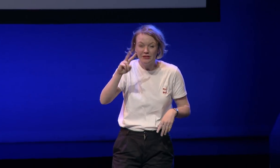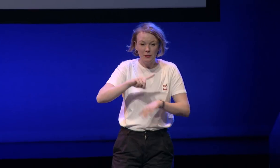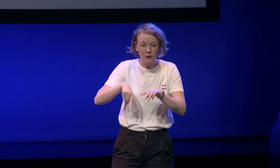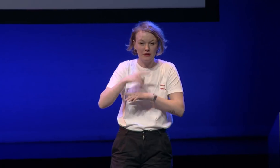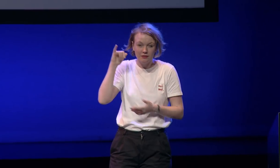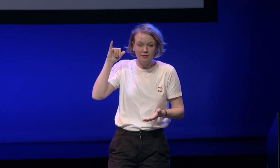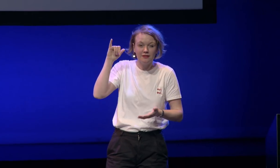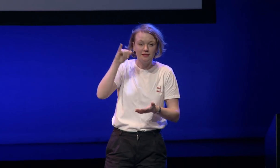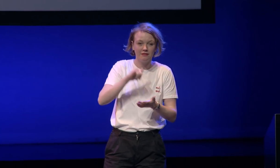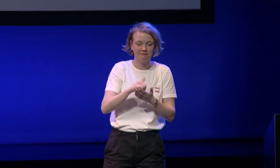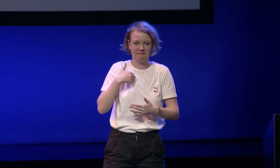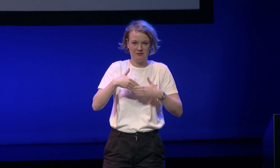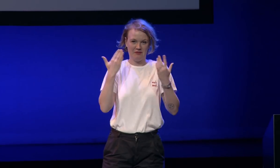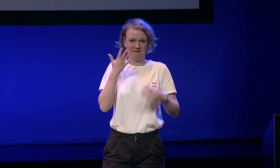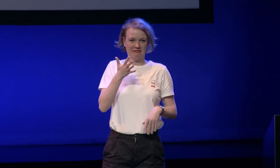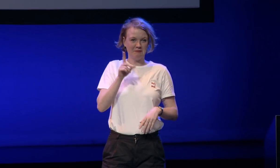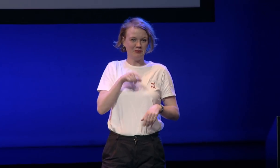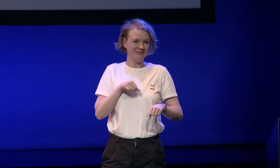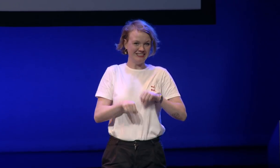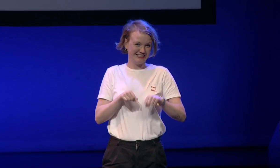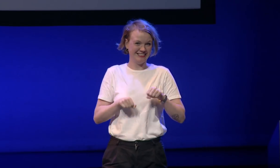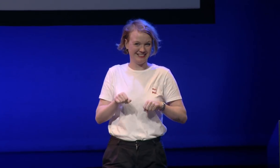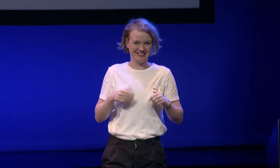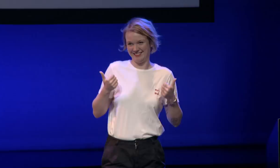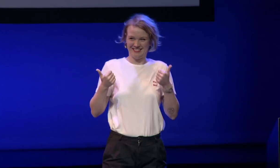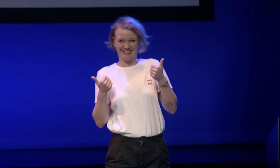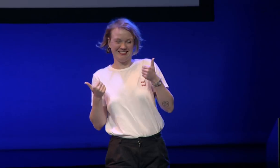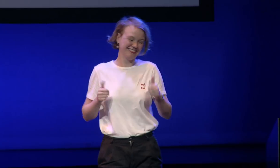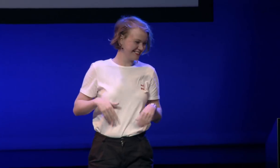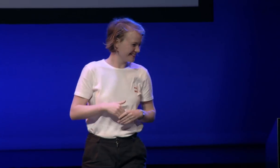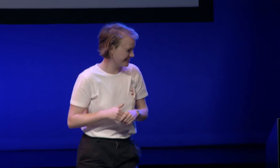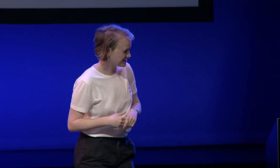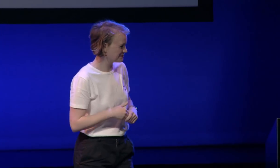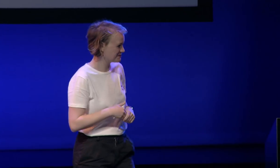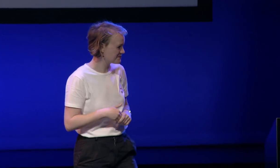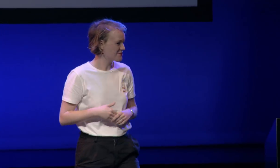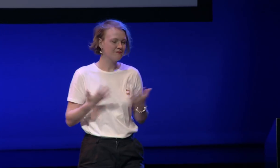so you come here for 30 plus hours travel and I get here on my bike in five